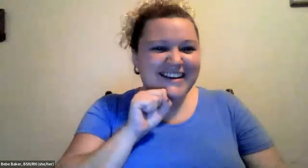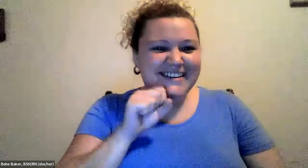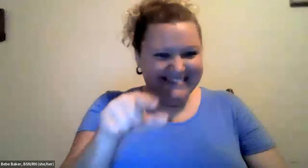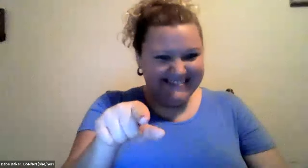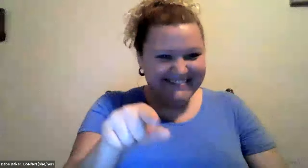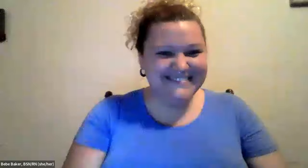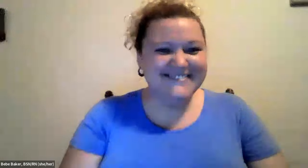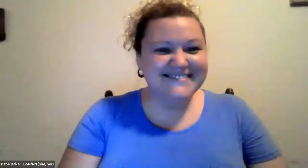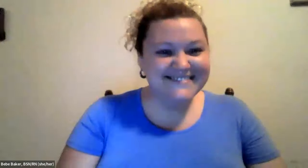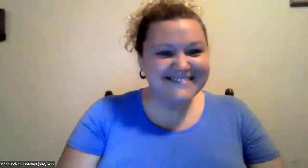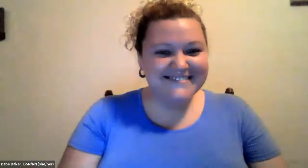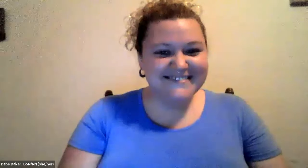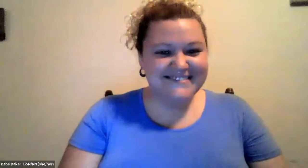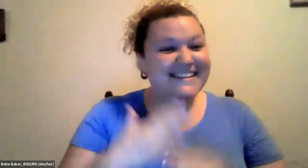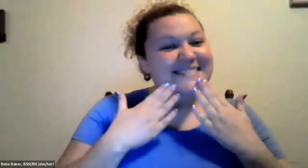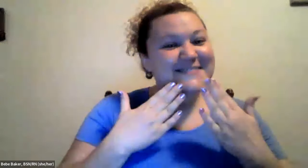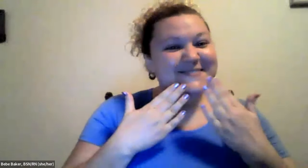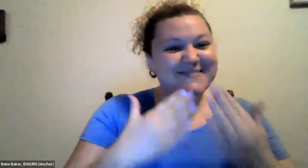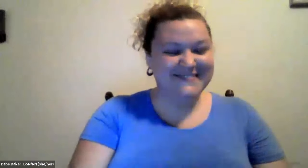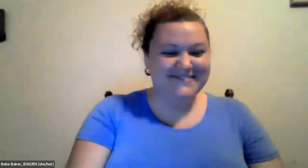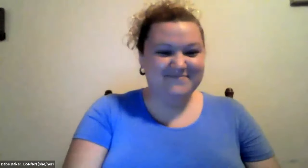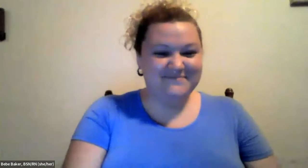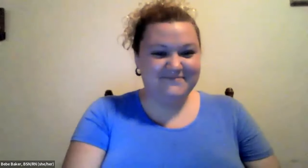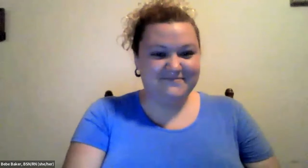Cristine Saunders: Now i'm going to turn it over to Dr should EG Thank you.